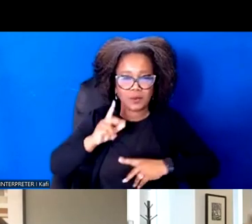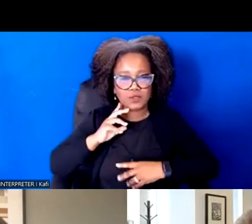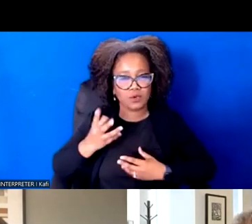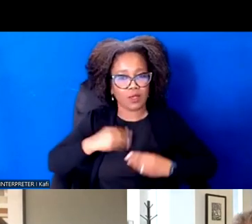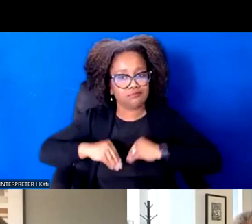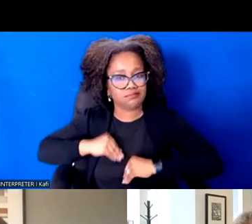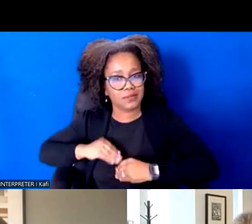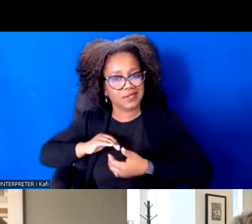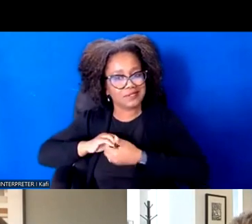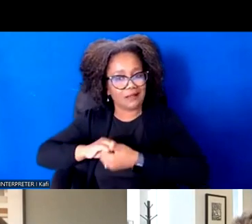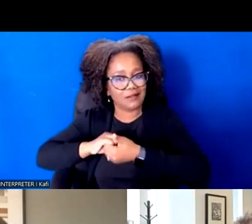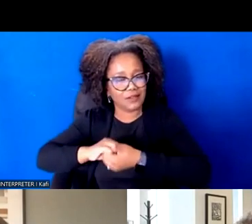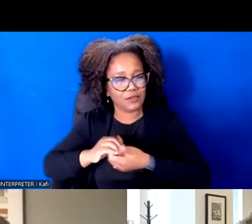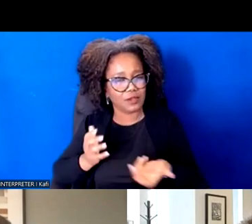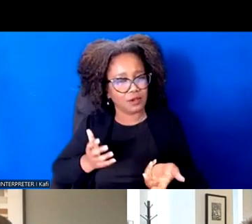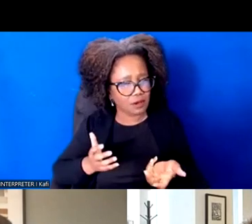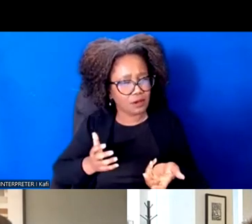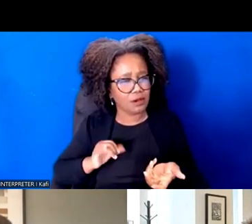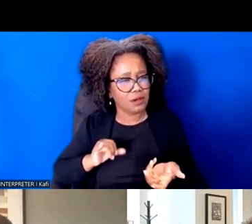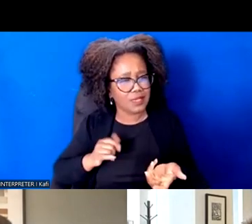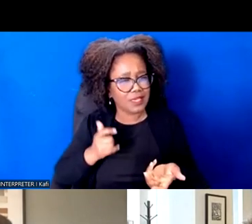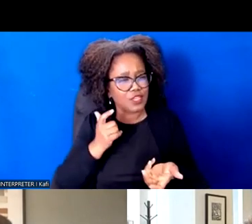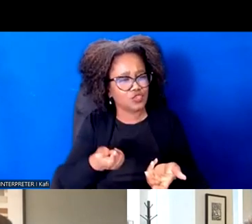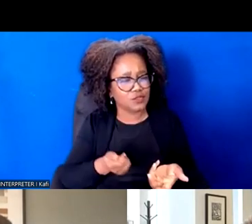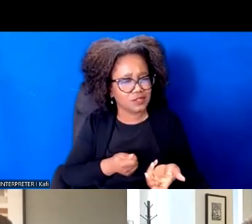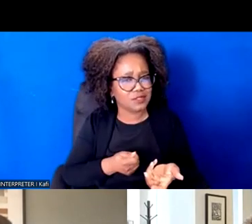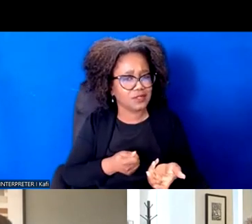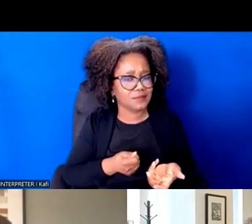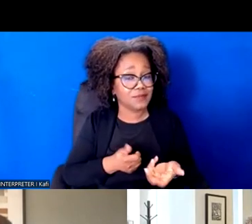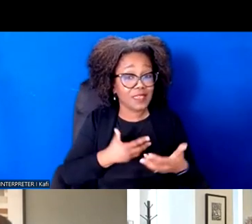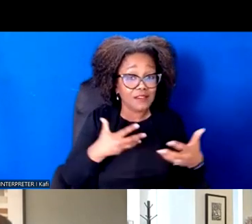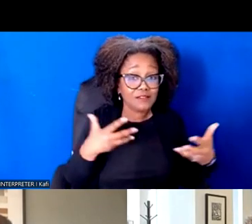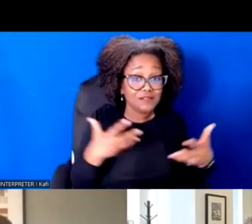And these are, you know, because fear and anger stem from our baseline needs of human